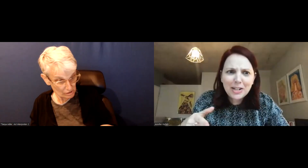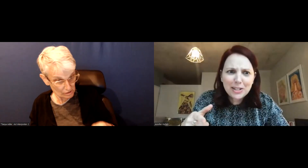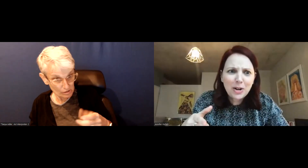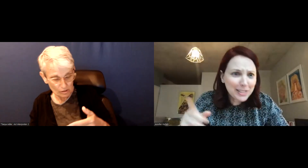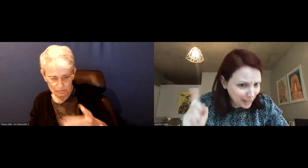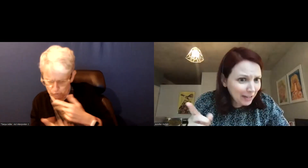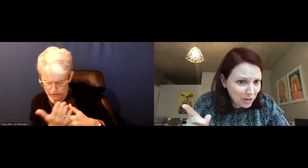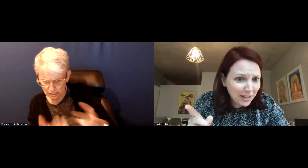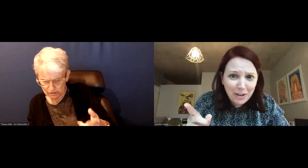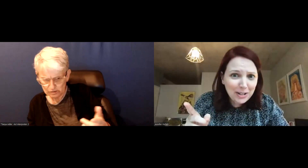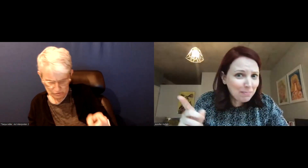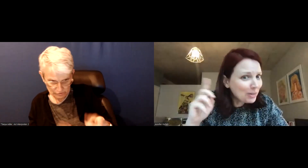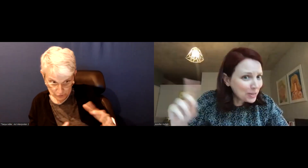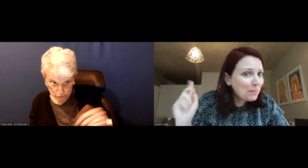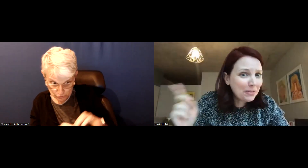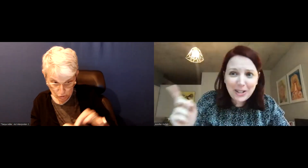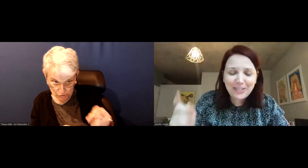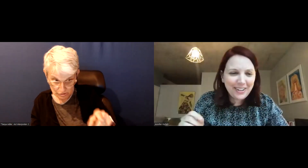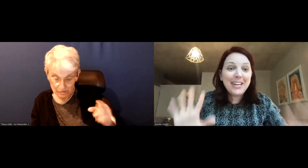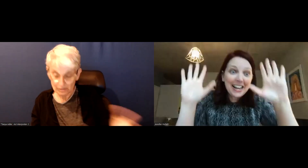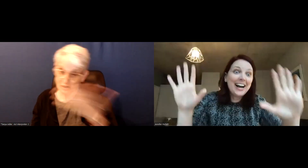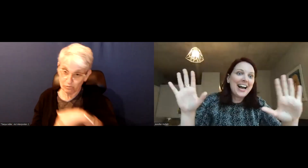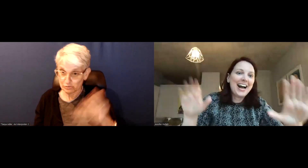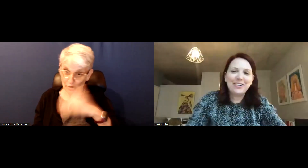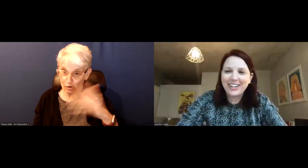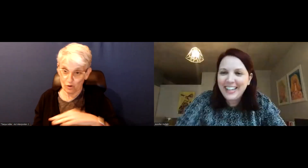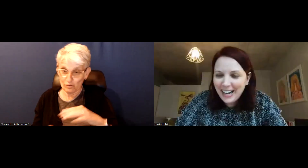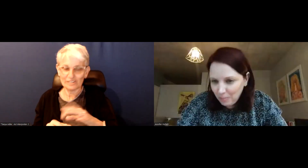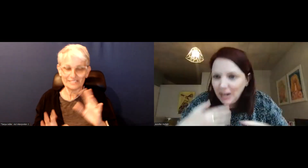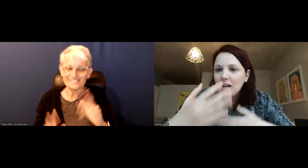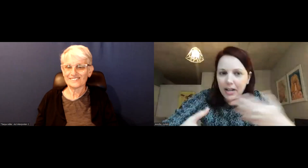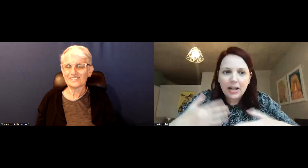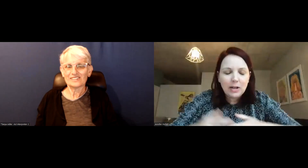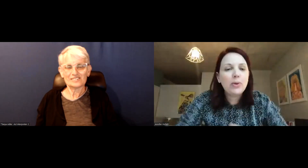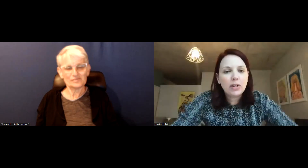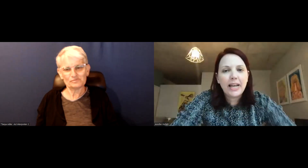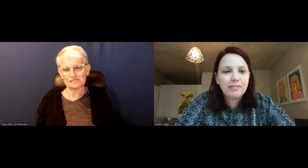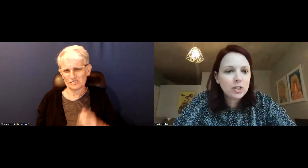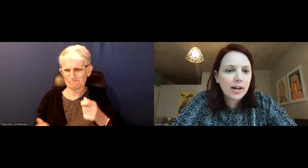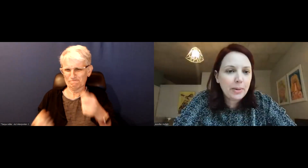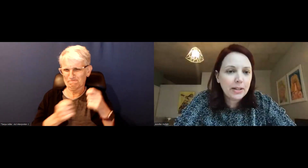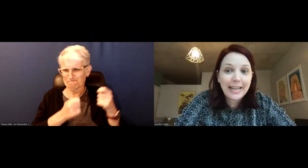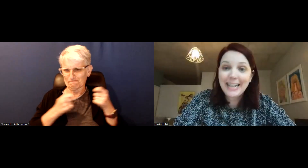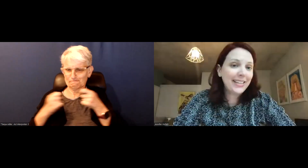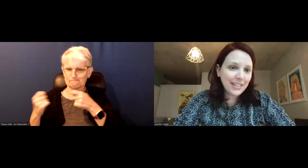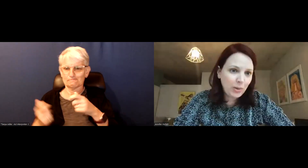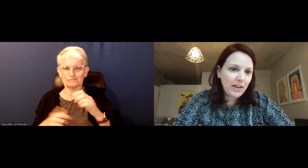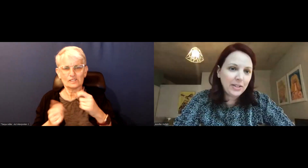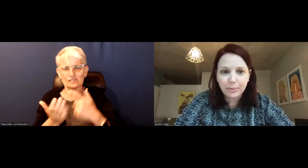this conversation have you voted? But I think we really have to talk about it like anything else we value.